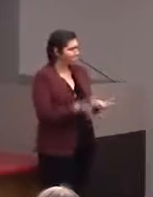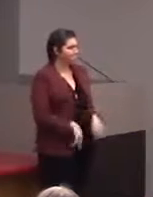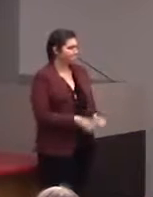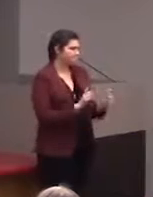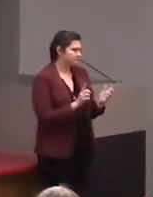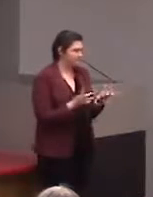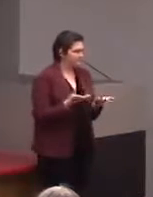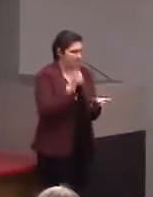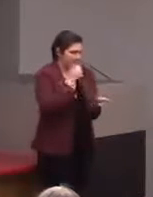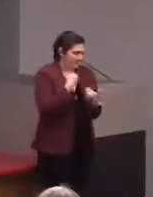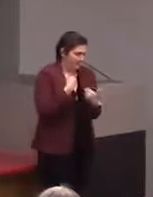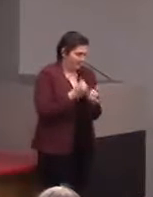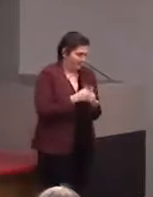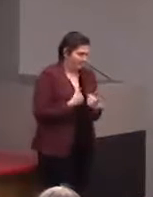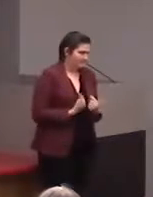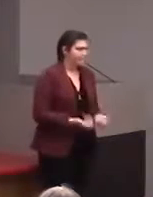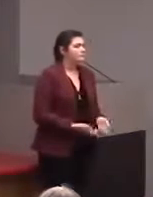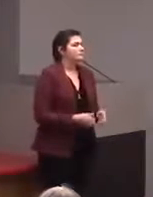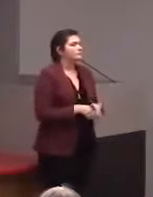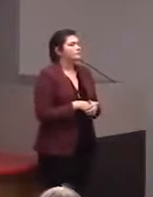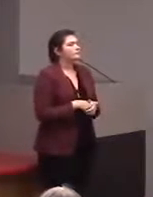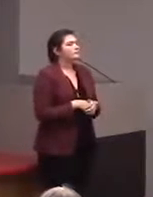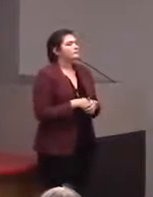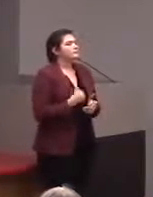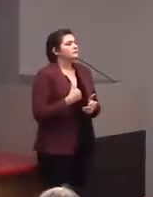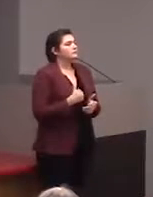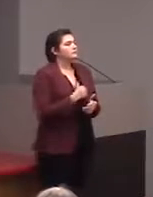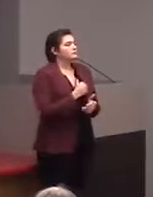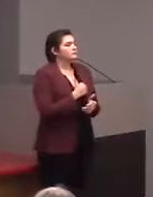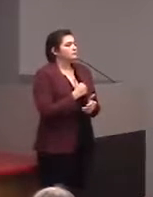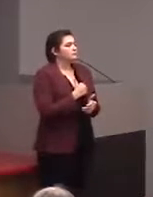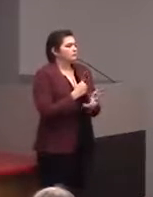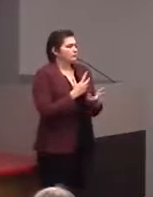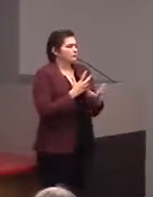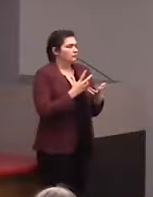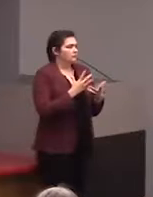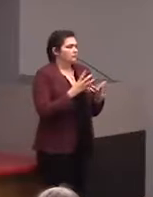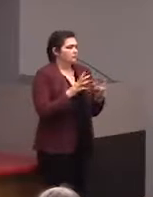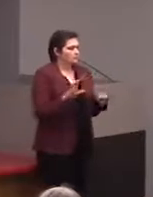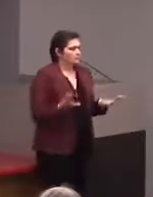And so we've done a lot of stuff that,